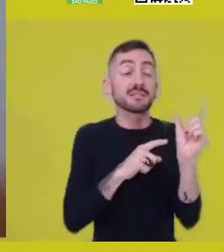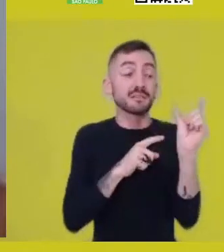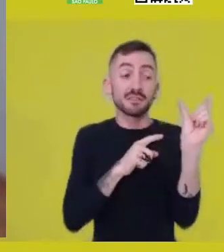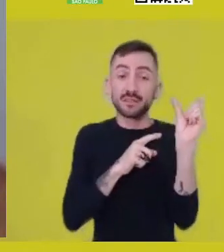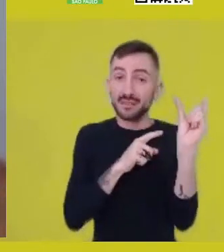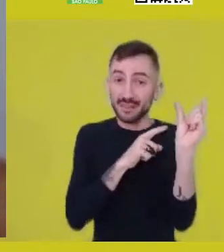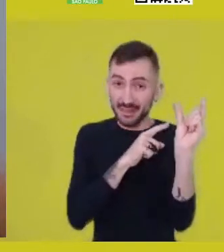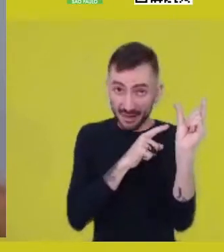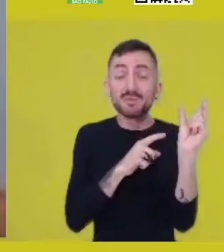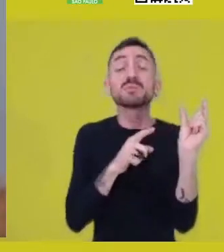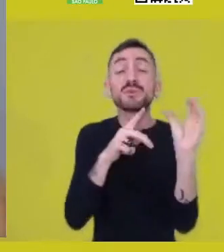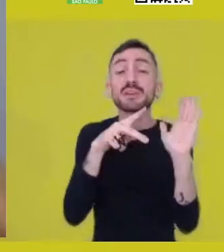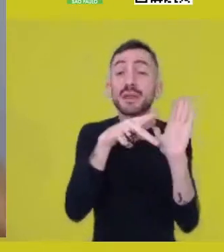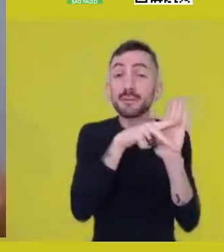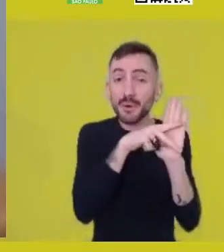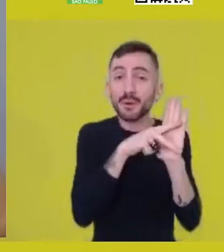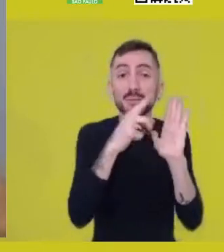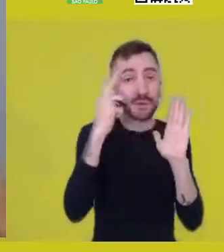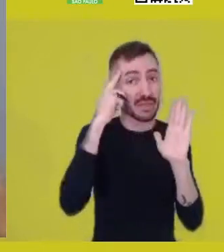the history of ideas in the West.